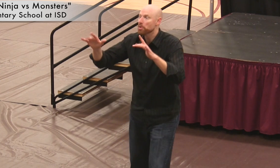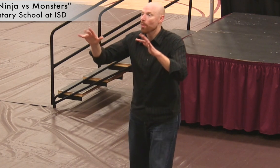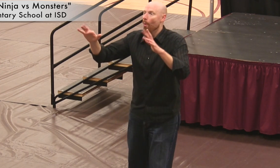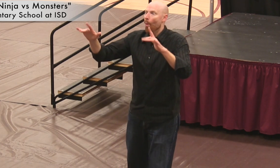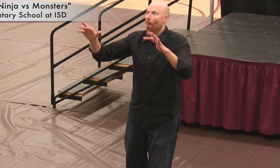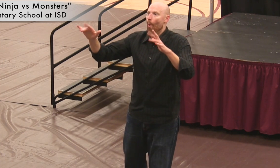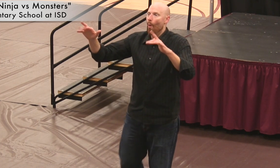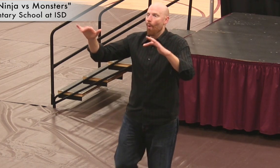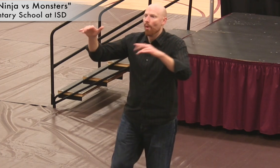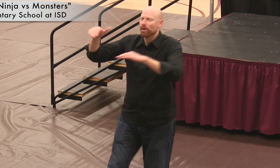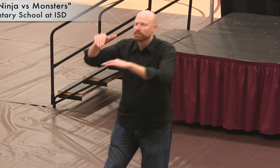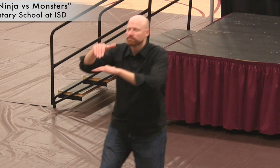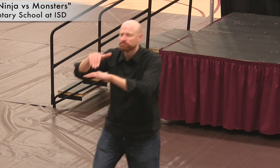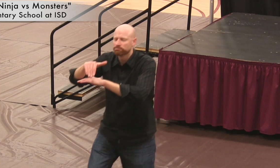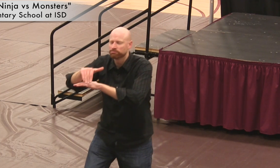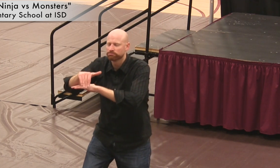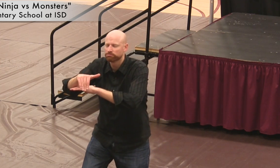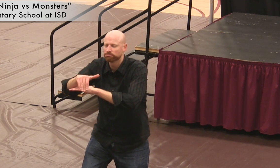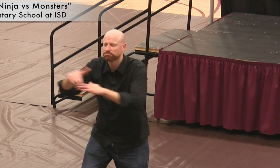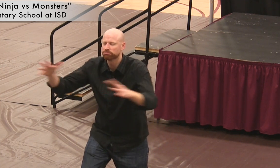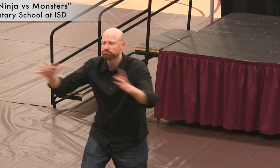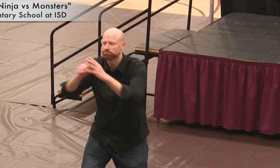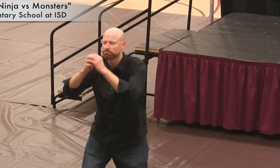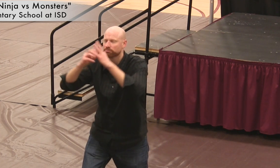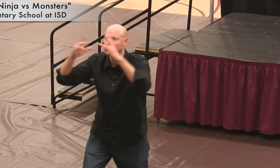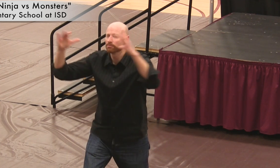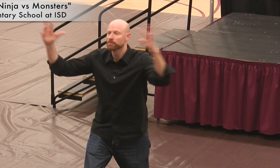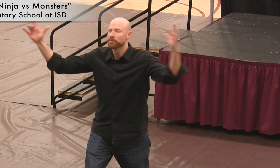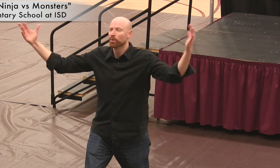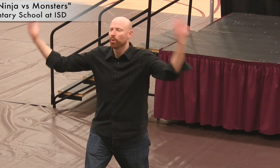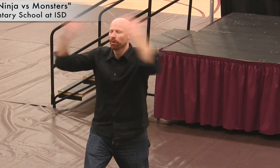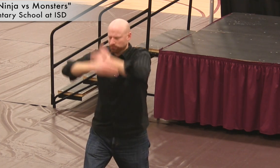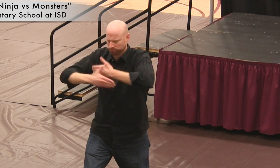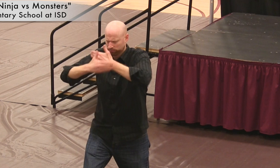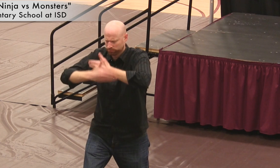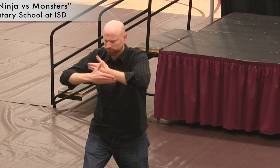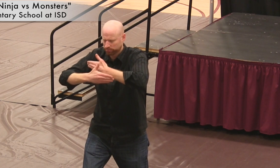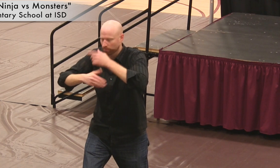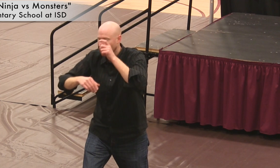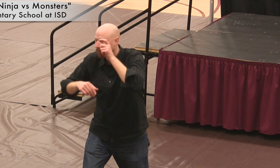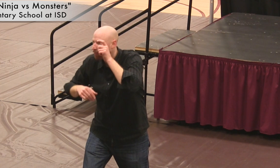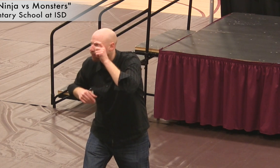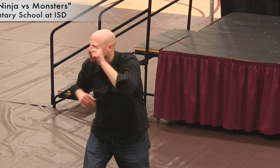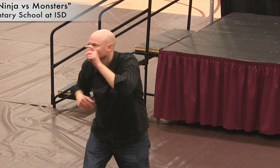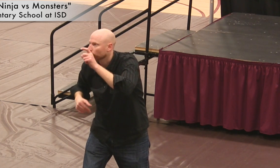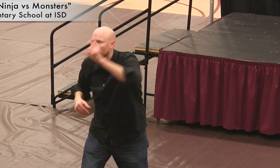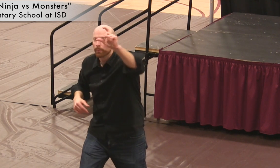The scene opens: It’s nighttime: The moon glows